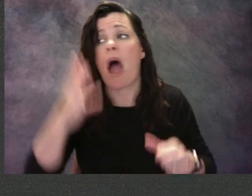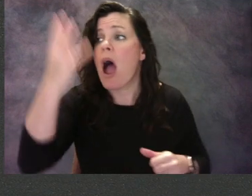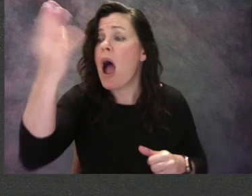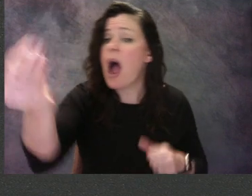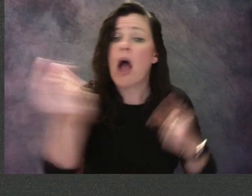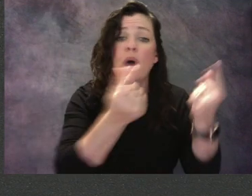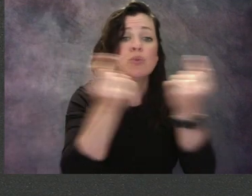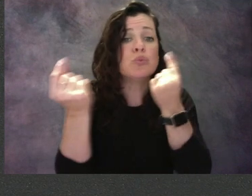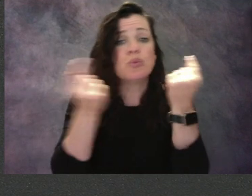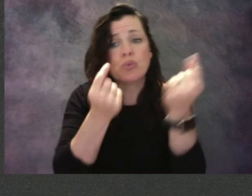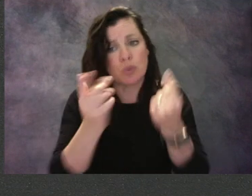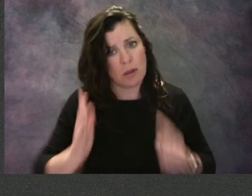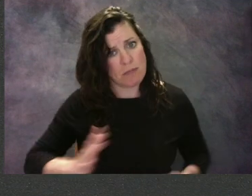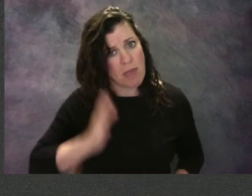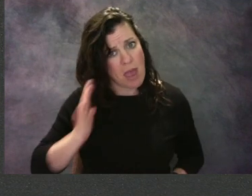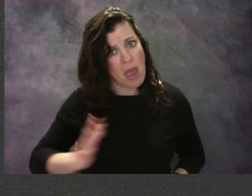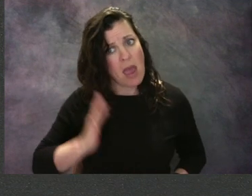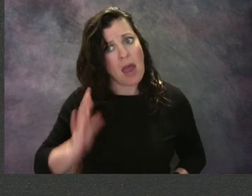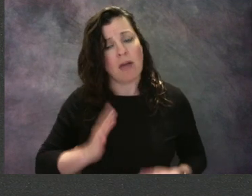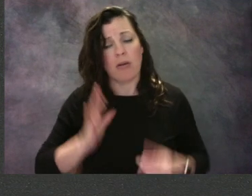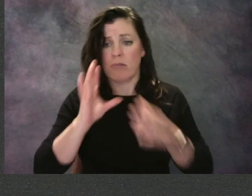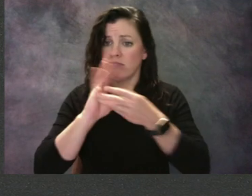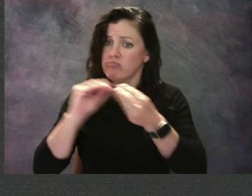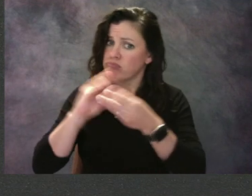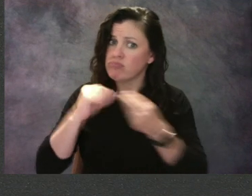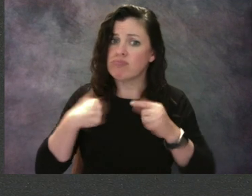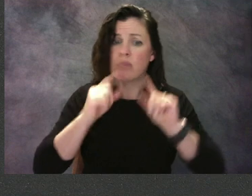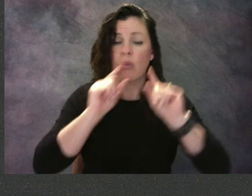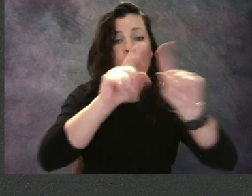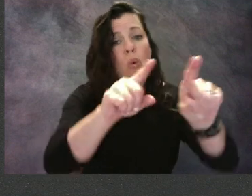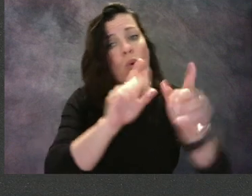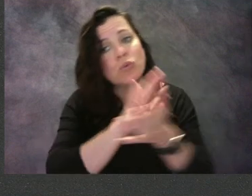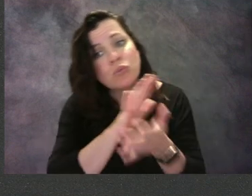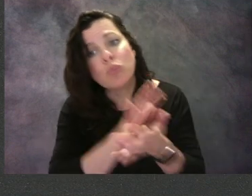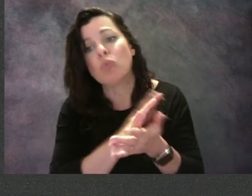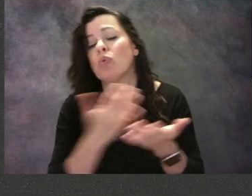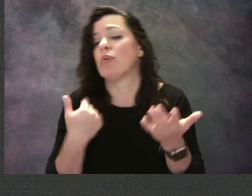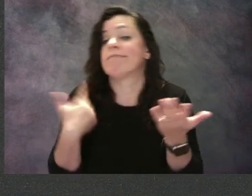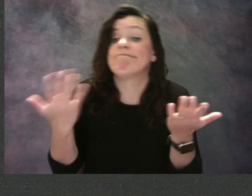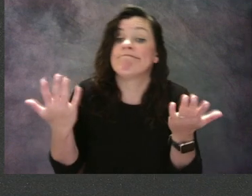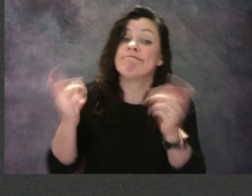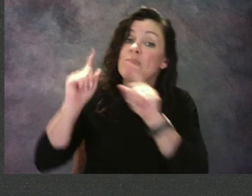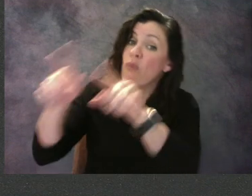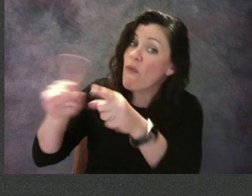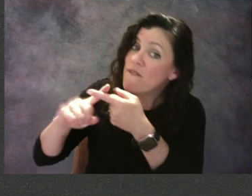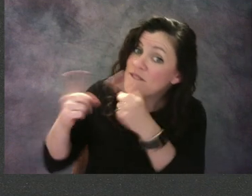I know you will be going to school, or you'll be going to a friend's house